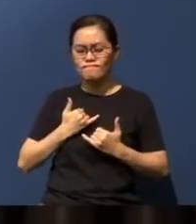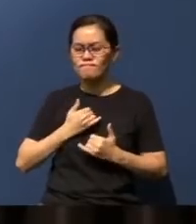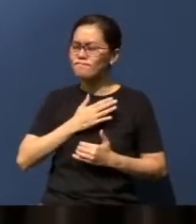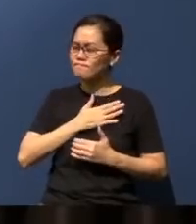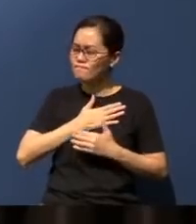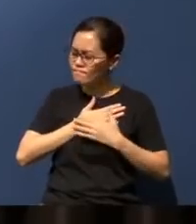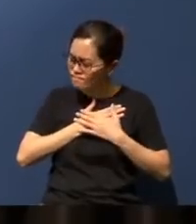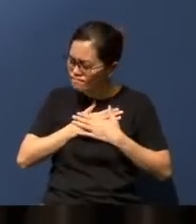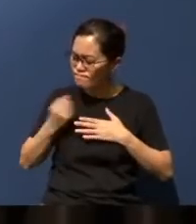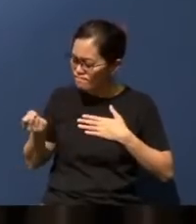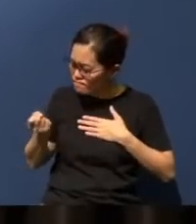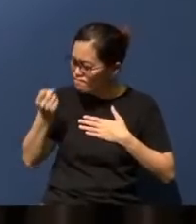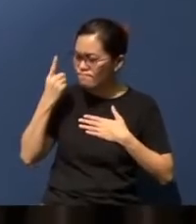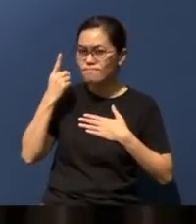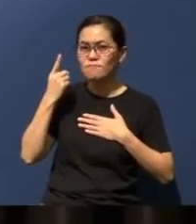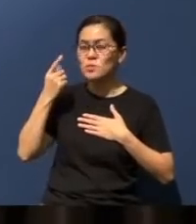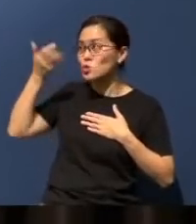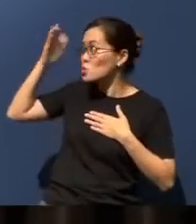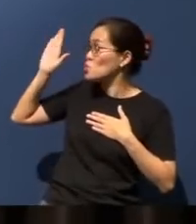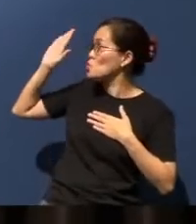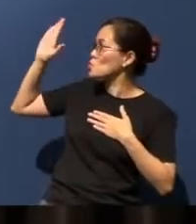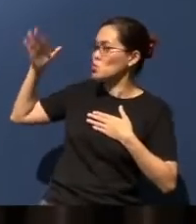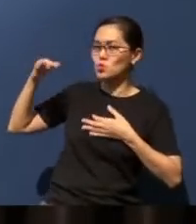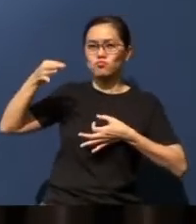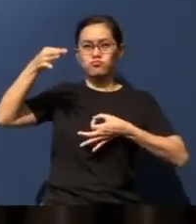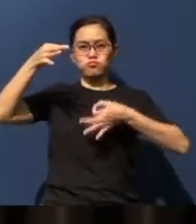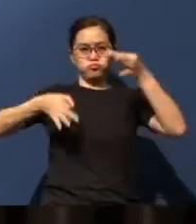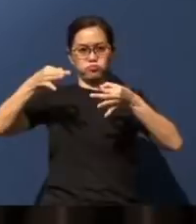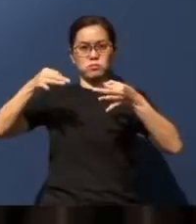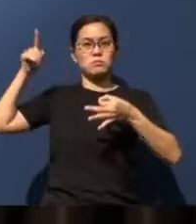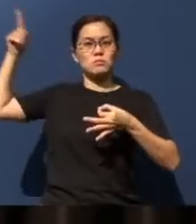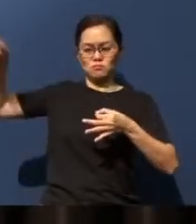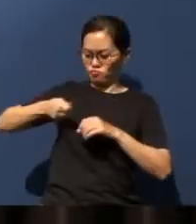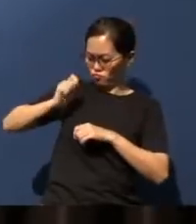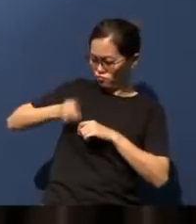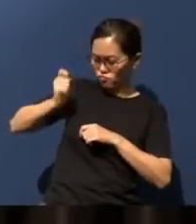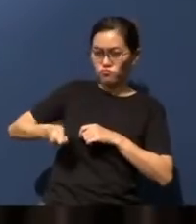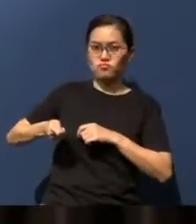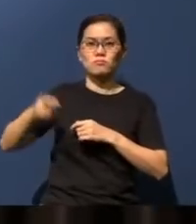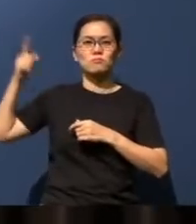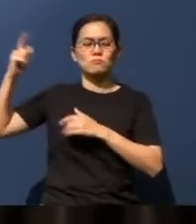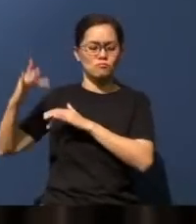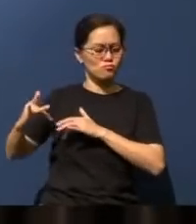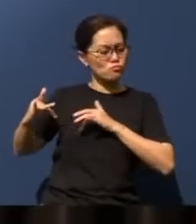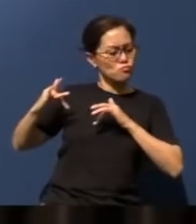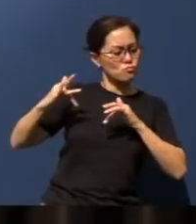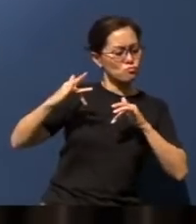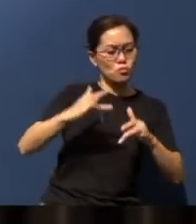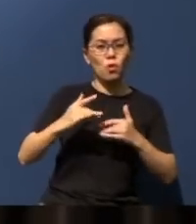the justice of our Lord in His judgment, the mercy in His salvation. And in a sense,